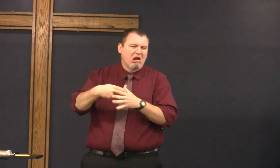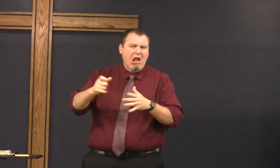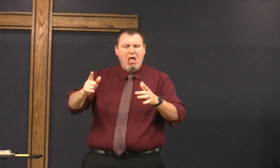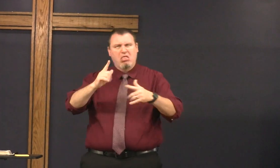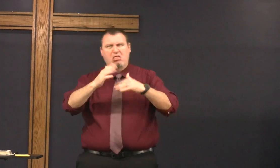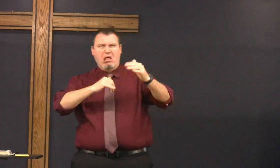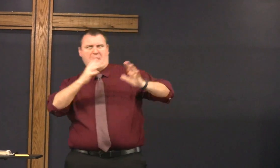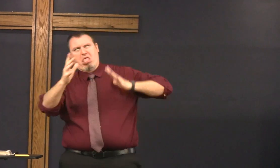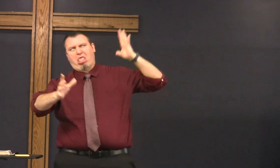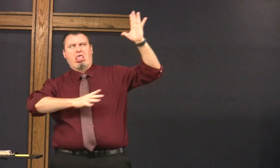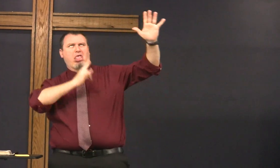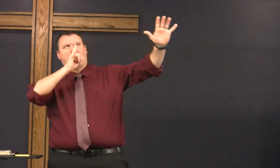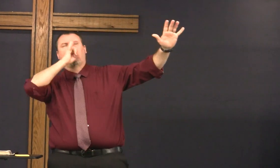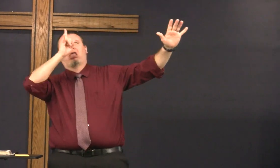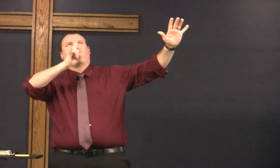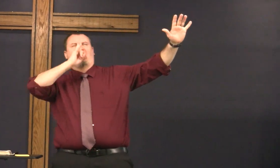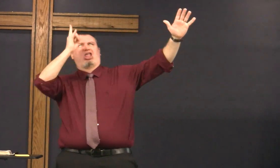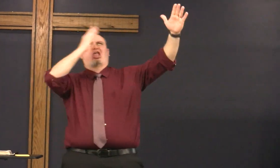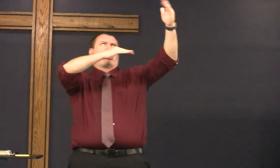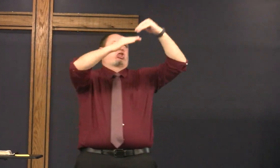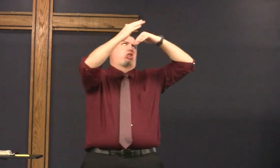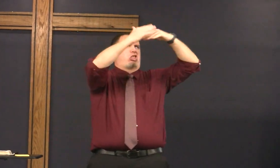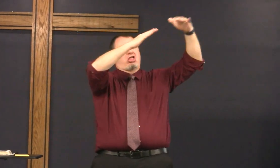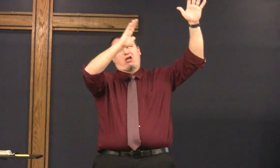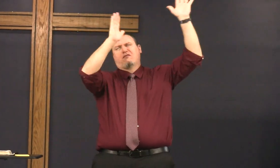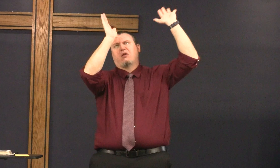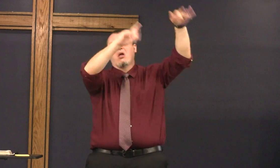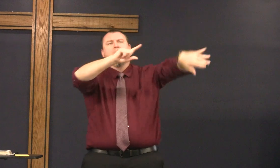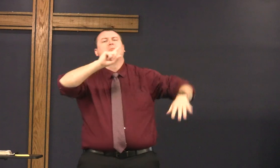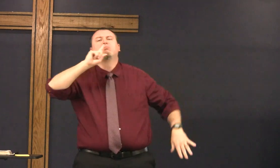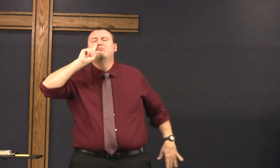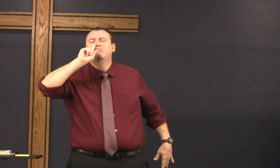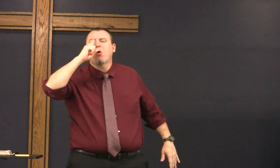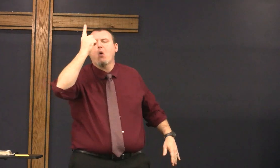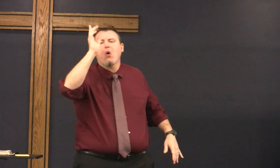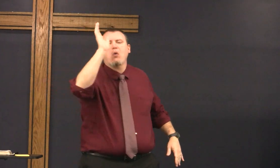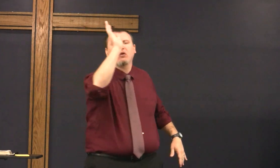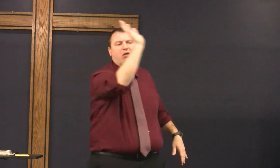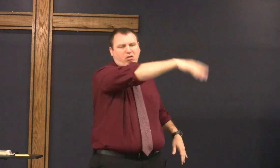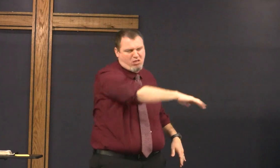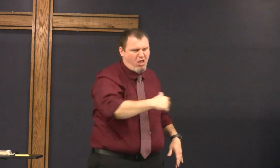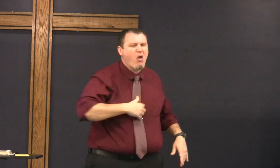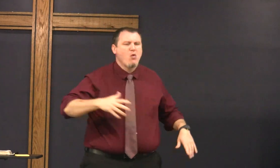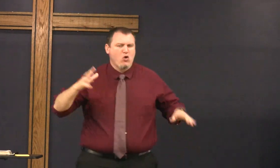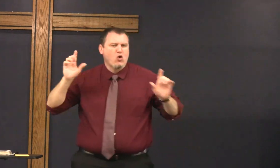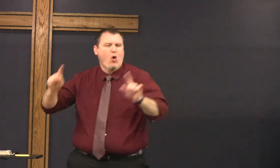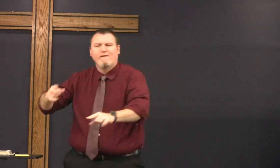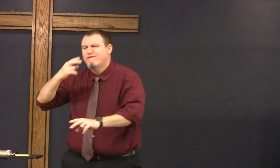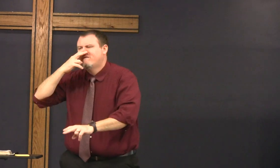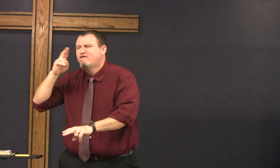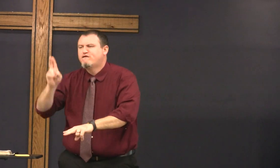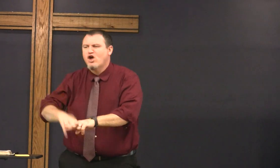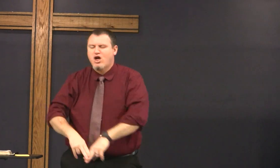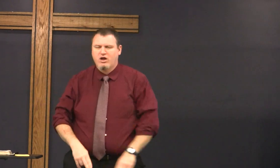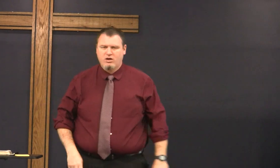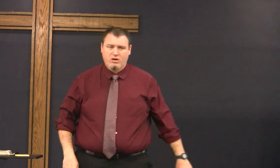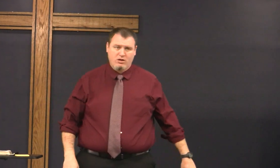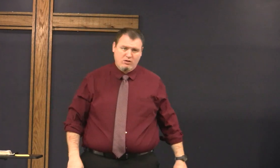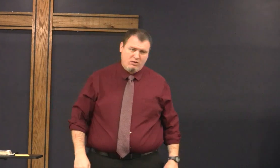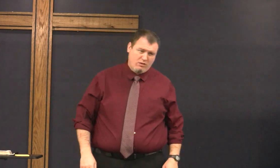my friends in Hell than live in some fancy fancy schmancy mansion that's boring I'll go have fun